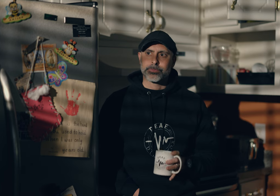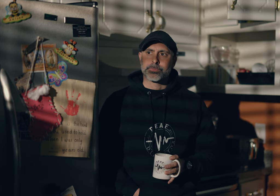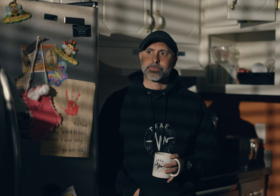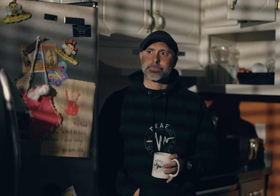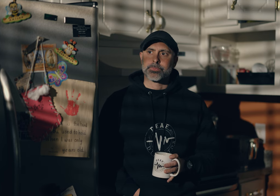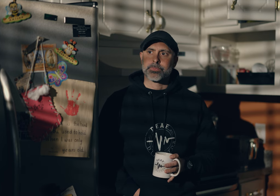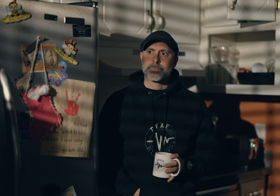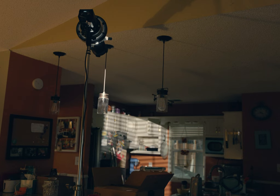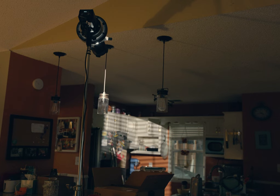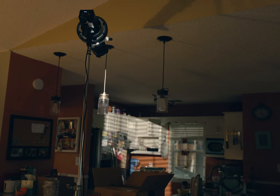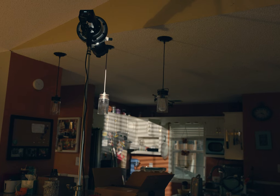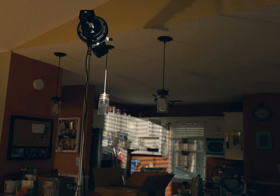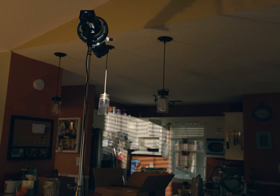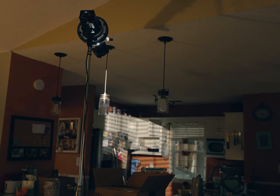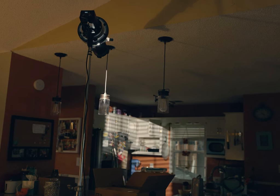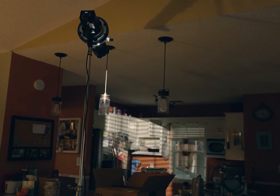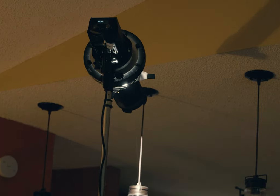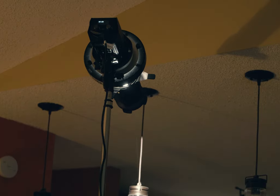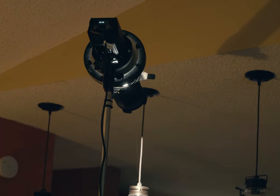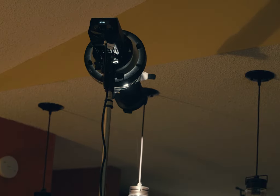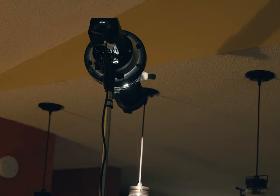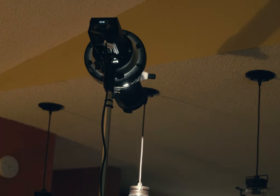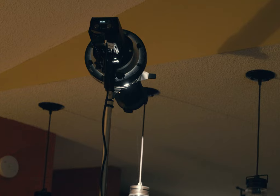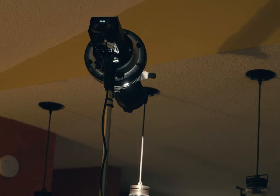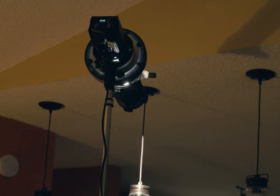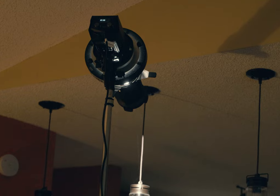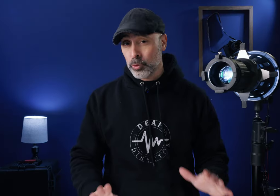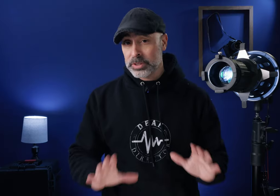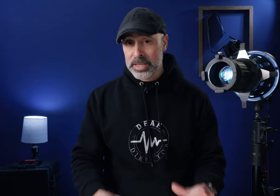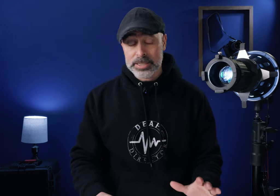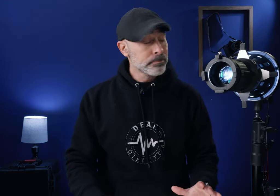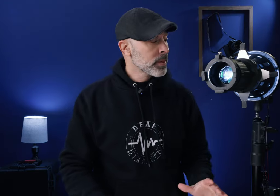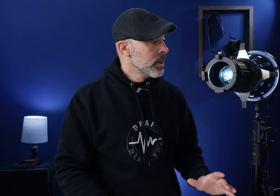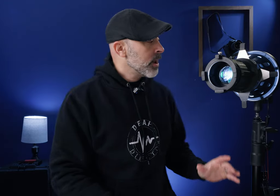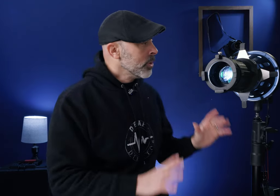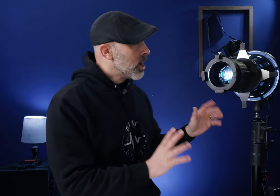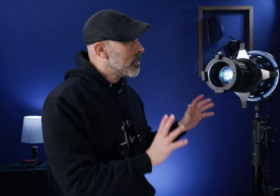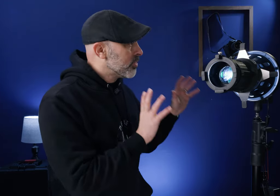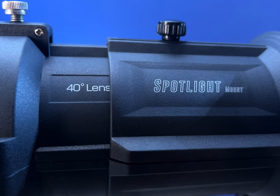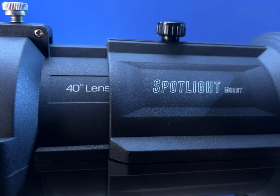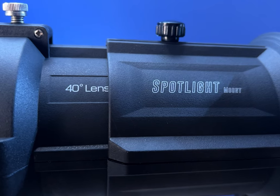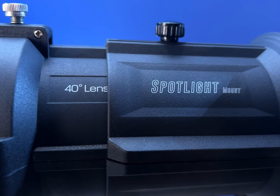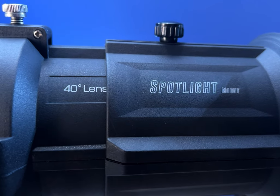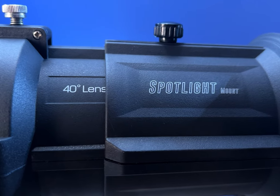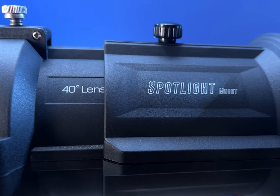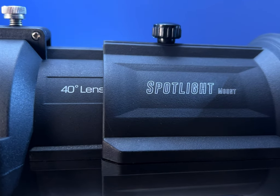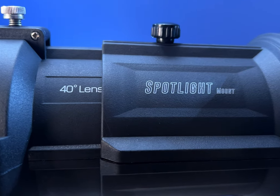don't know what a spotlight is we're going to go and we're going to talk about it today and show you just how how powerful tool this is now I want to talk about this one specifically today this is